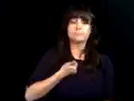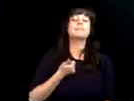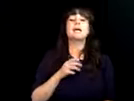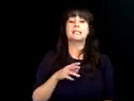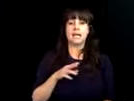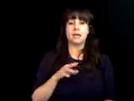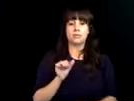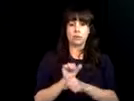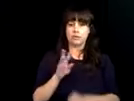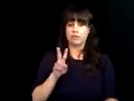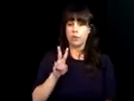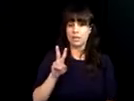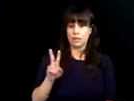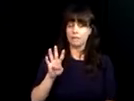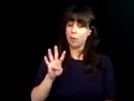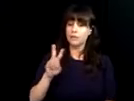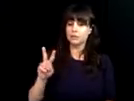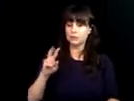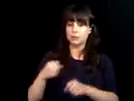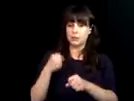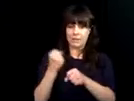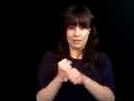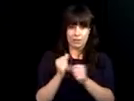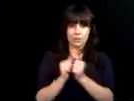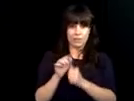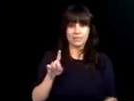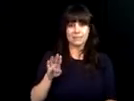for the Blind. Happy 100th